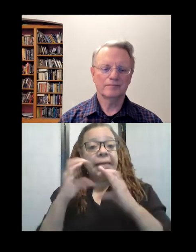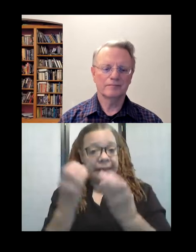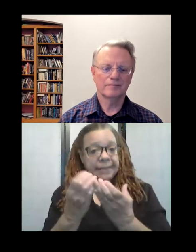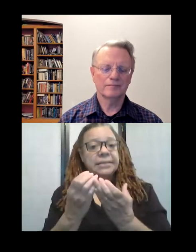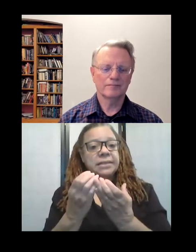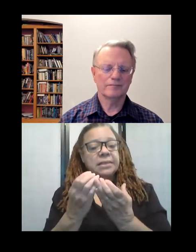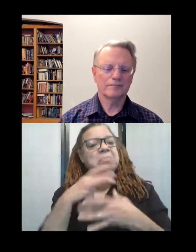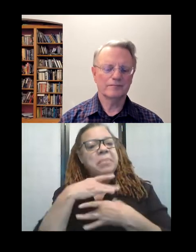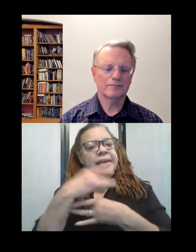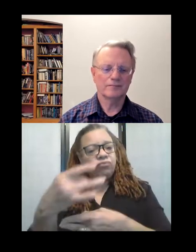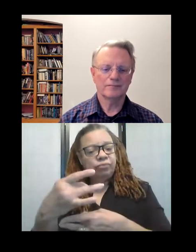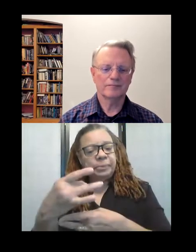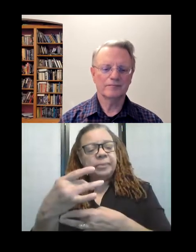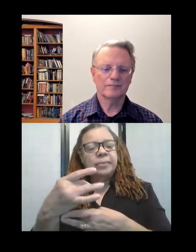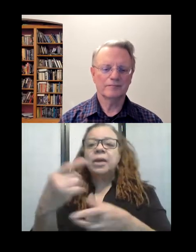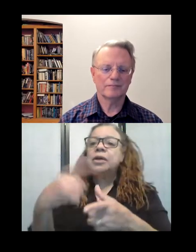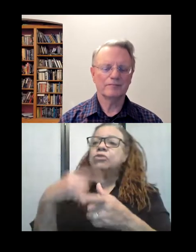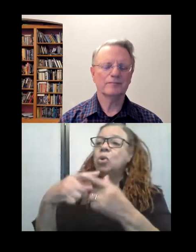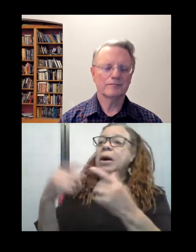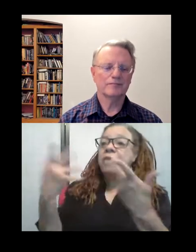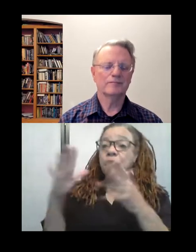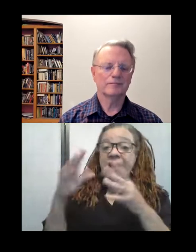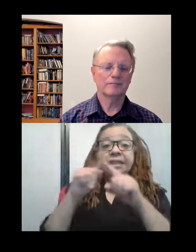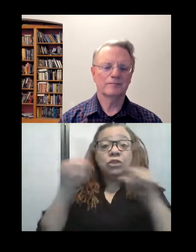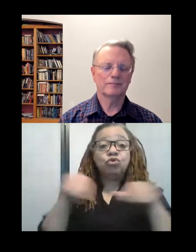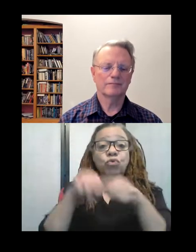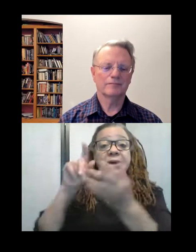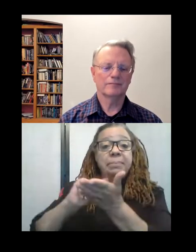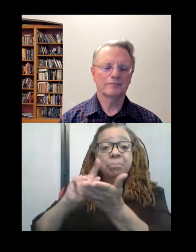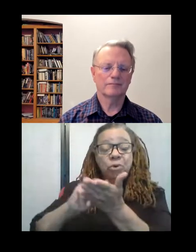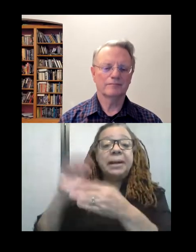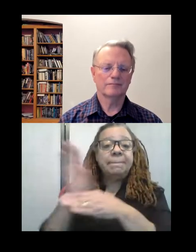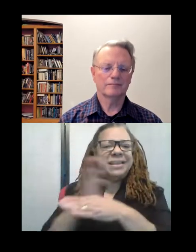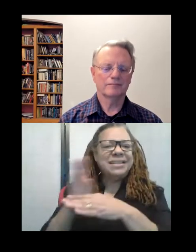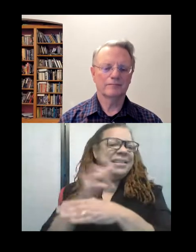so I sort of... I had the screen printing business for many years, and my husband was